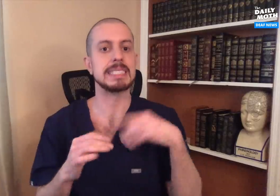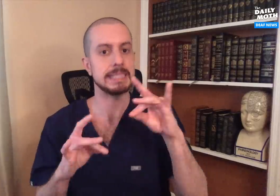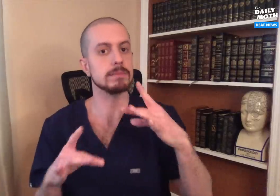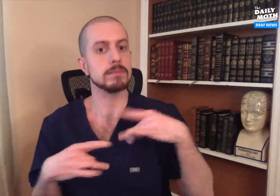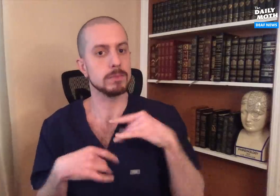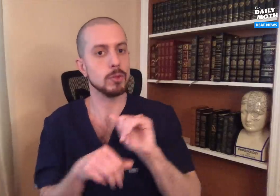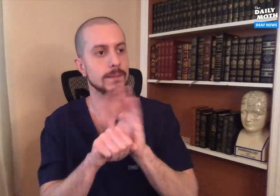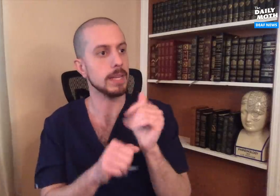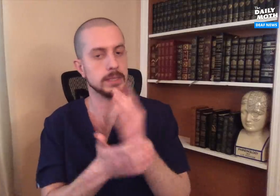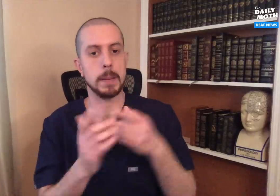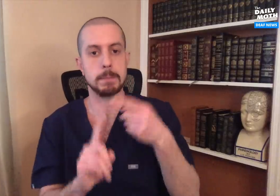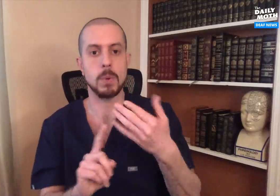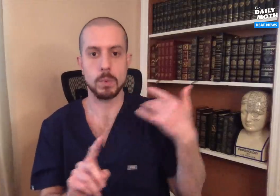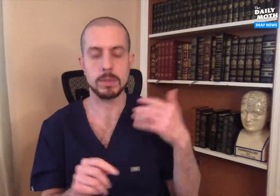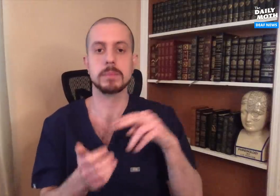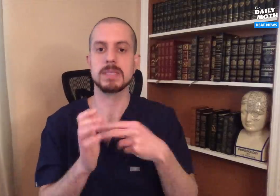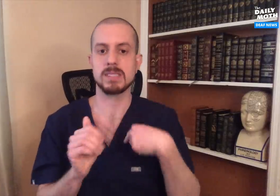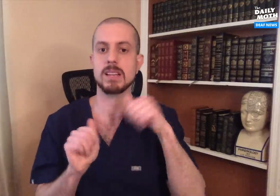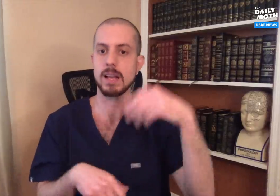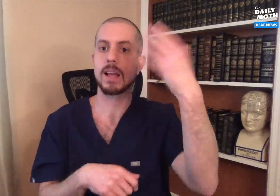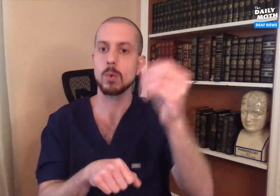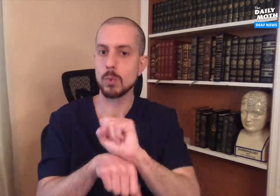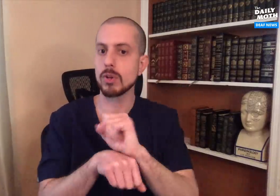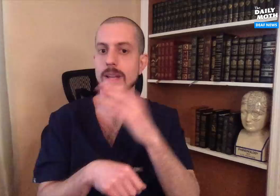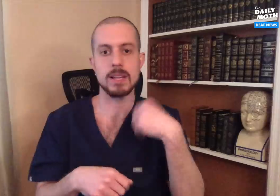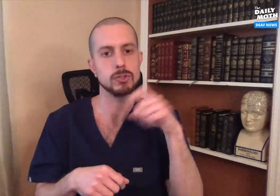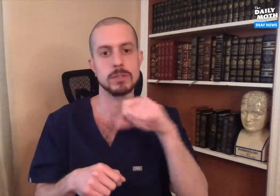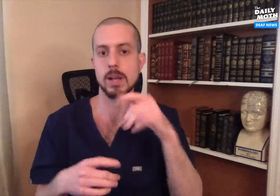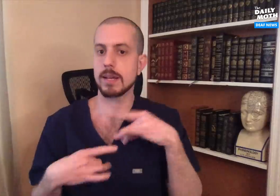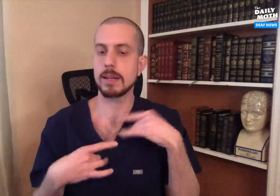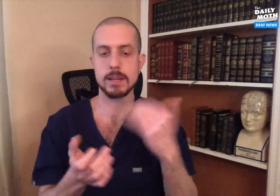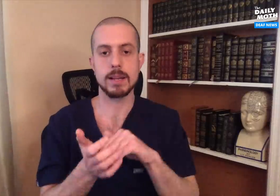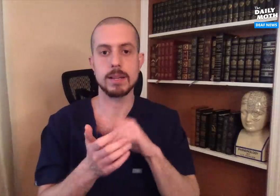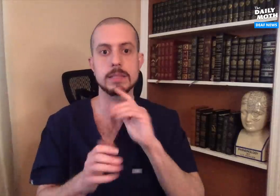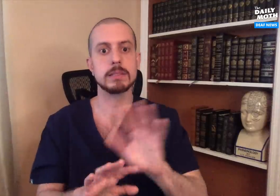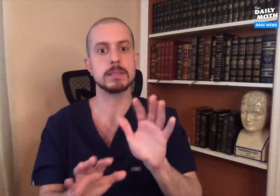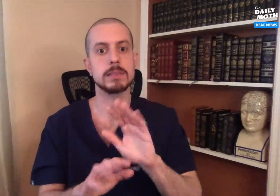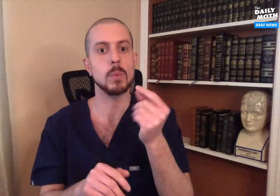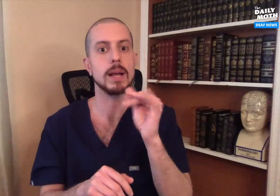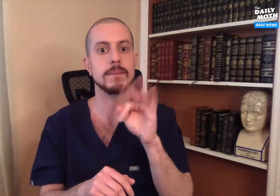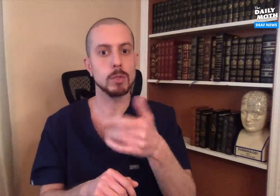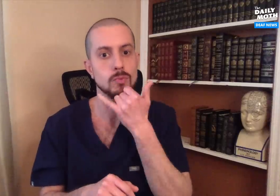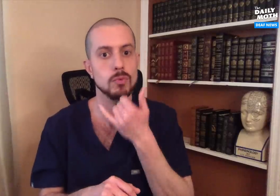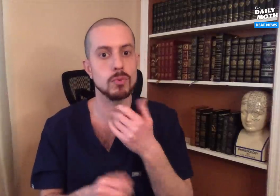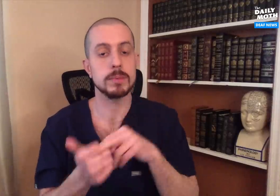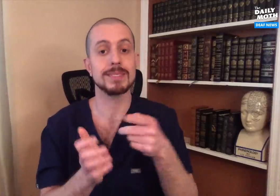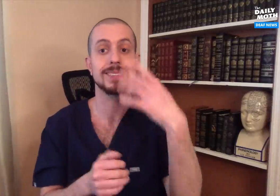you'll be like "I became infected at some point in the past so it means I can go out and work and I won't get infected again." But what if you're wrong?